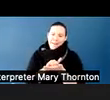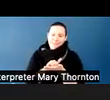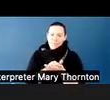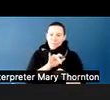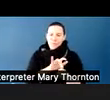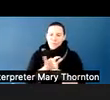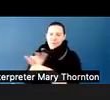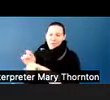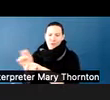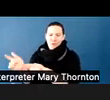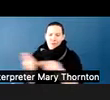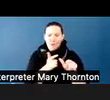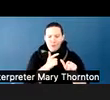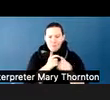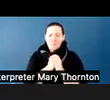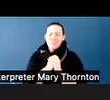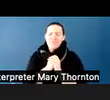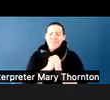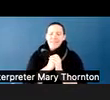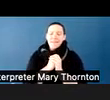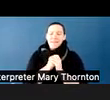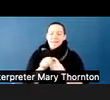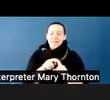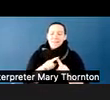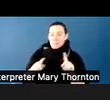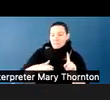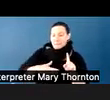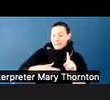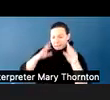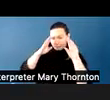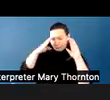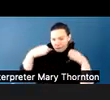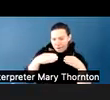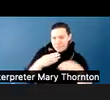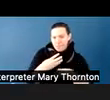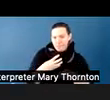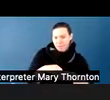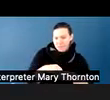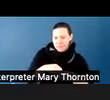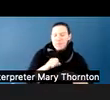so I'll talk a lot about that. I think we take in information from the whole community.